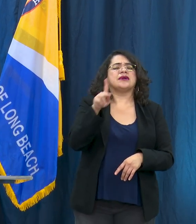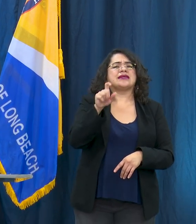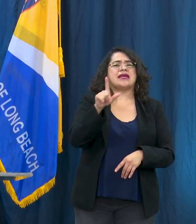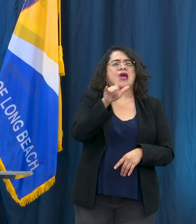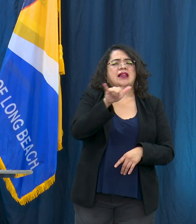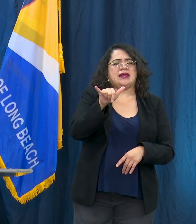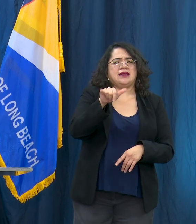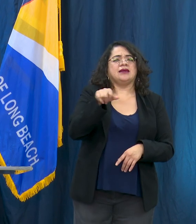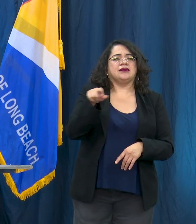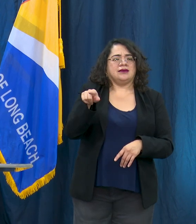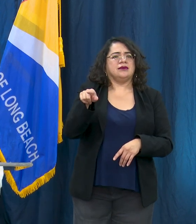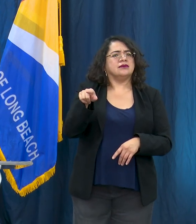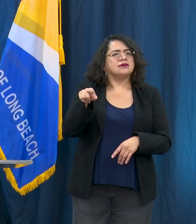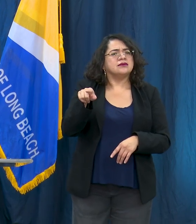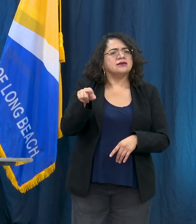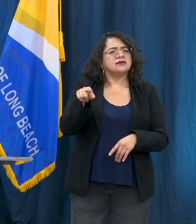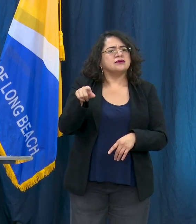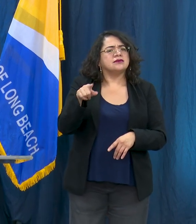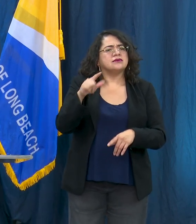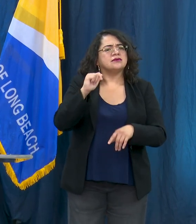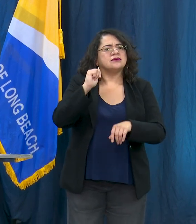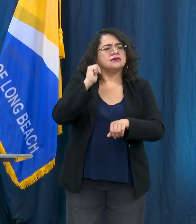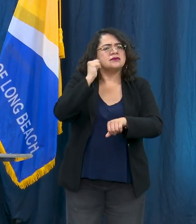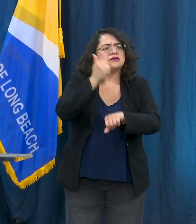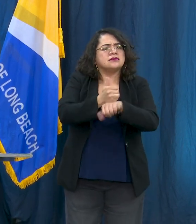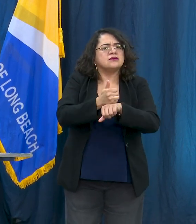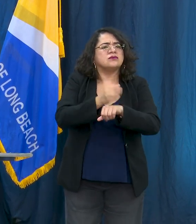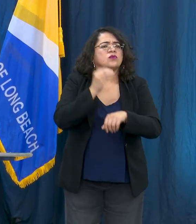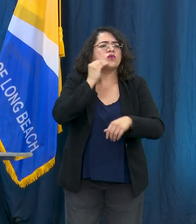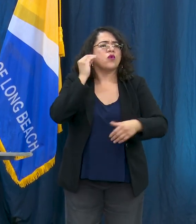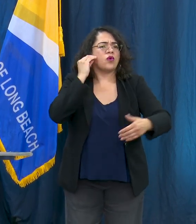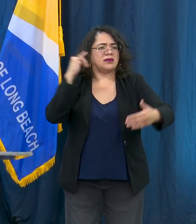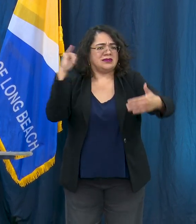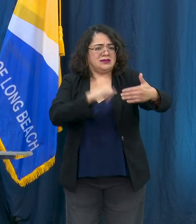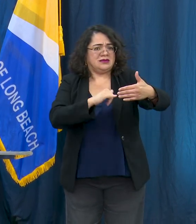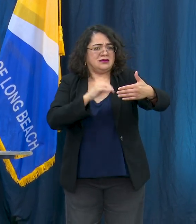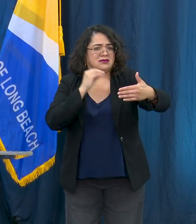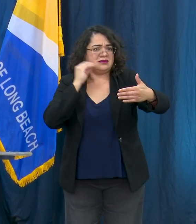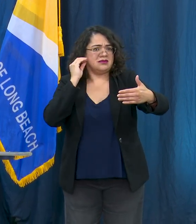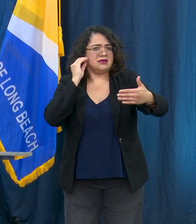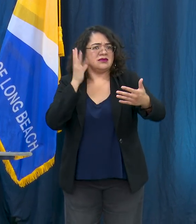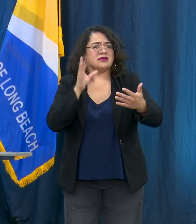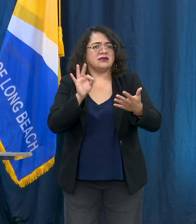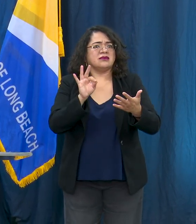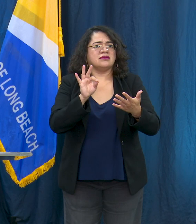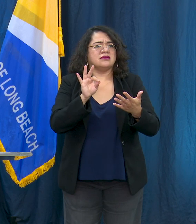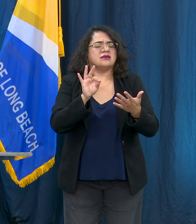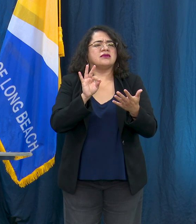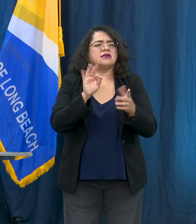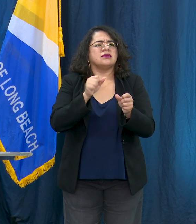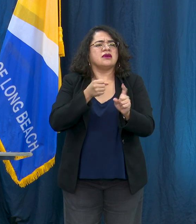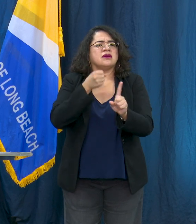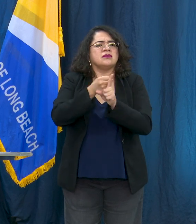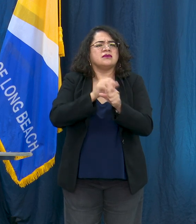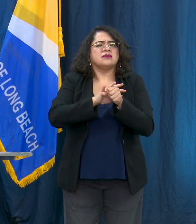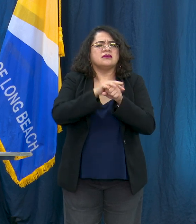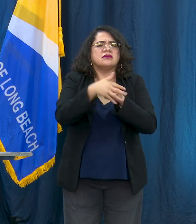before COVID-19 hit so I am just wondering if you have any sense of how much the pandemic might have impacted that the number of people who have gone